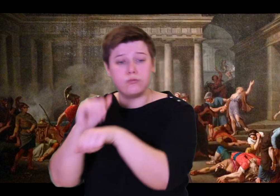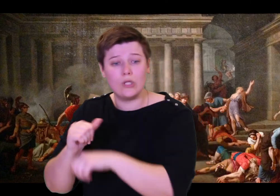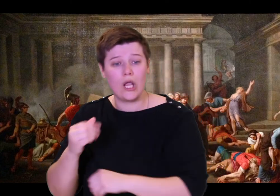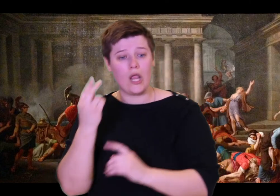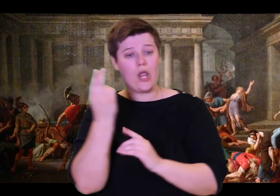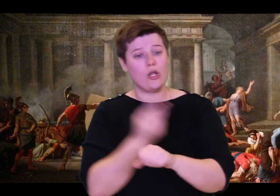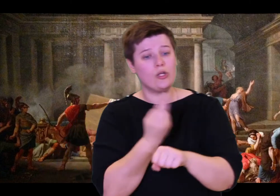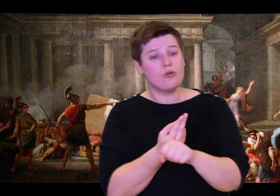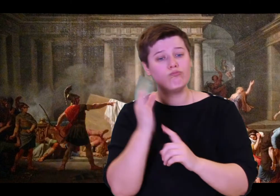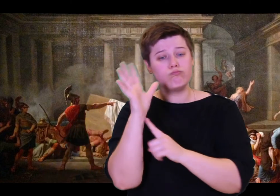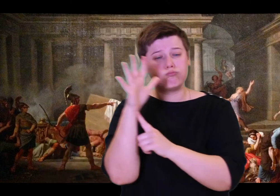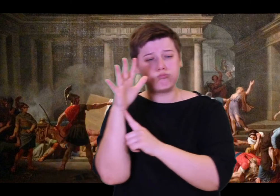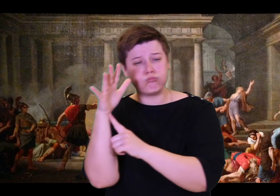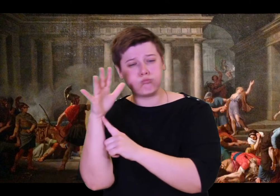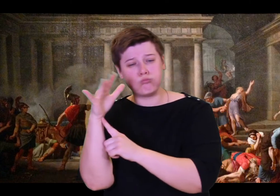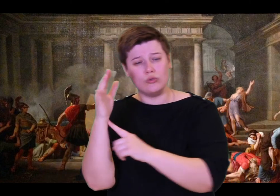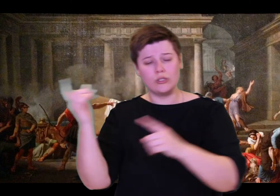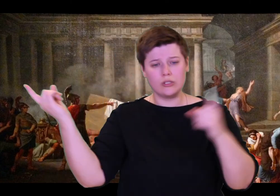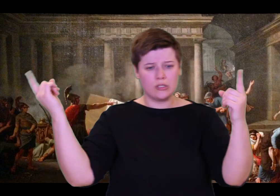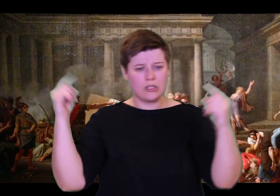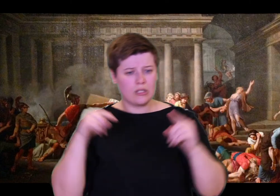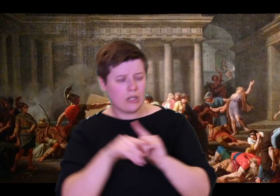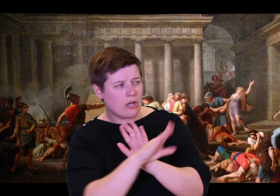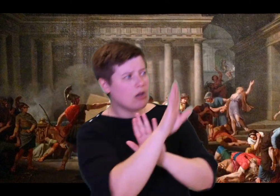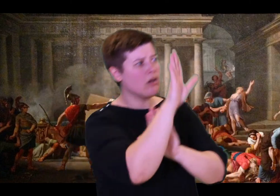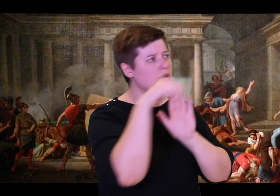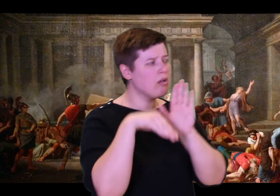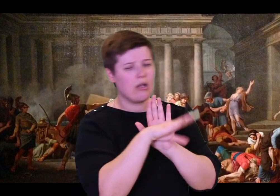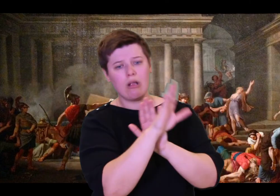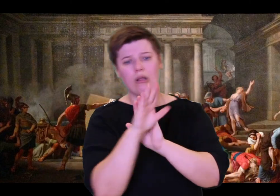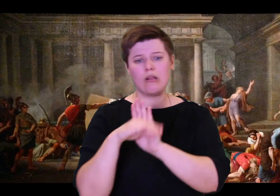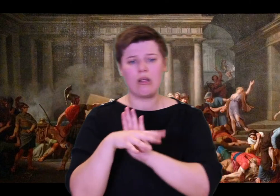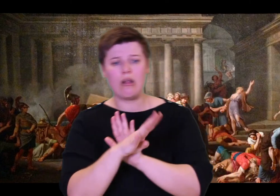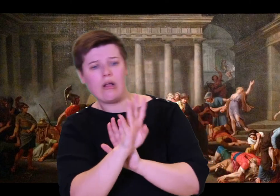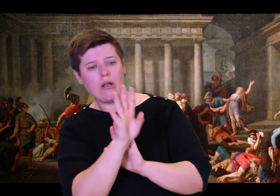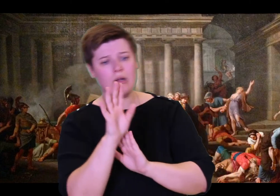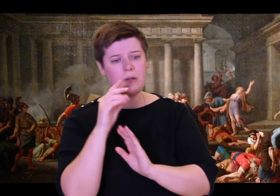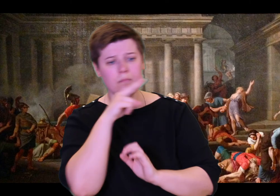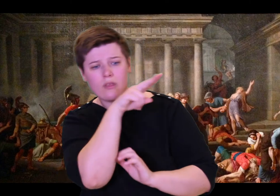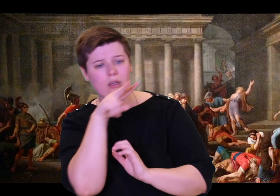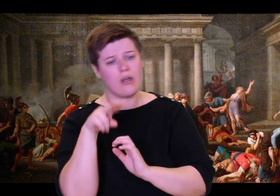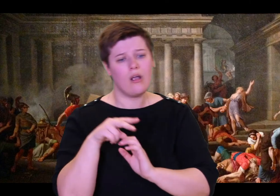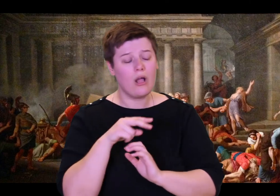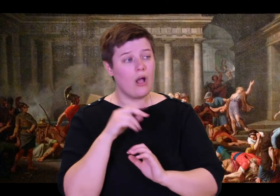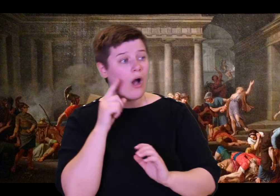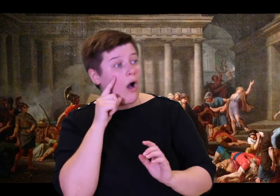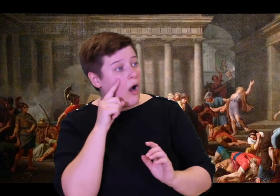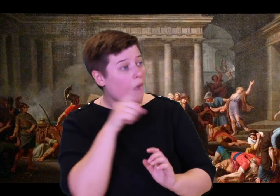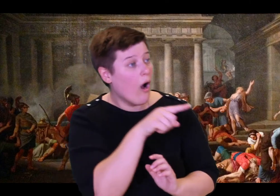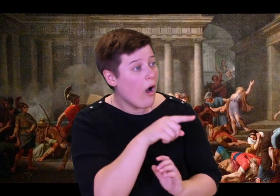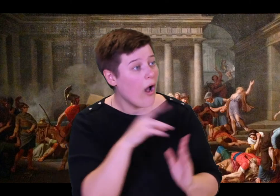Penelope, her slaves, and all the slave girls inside the house." The old nurse ran